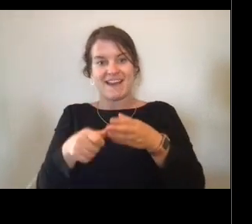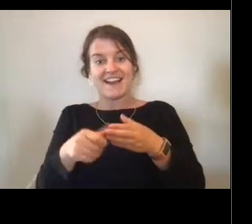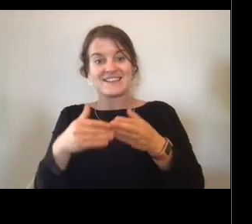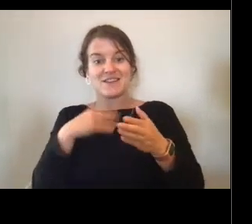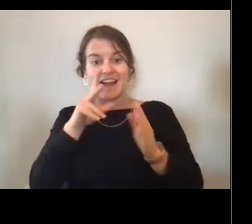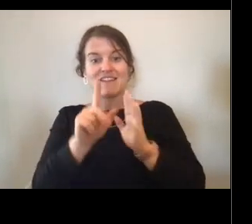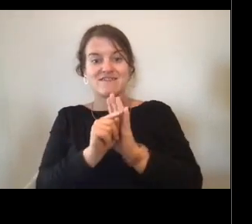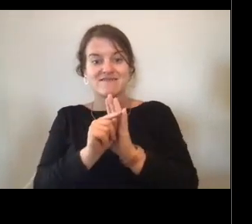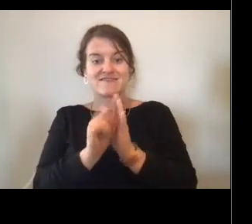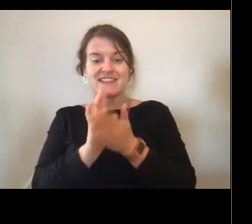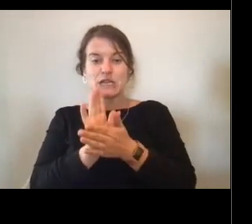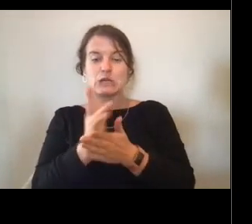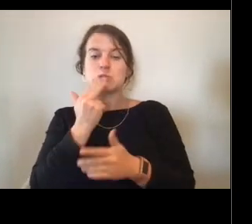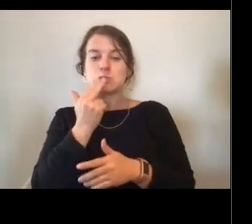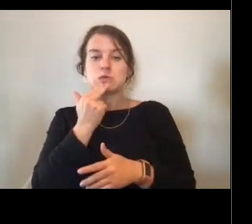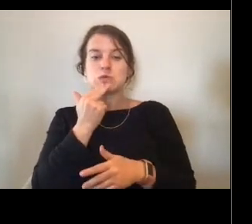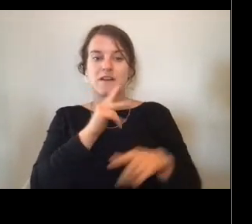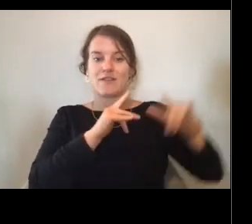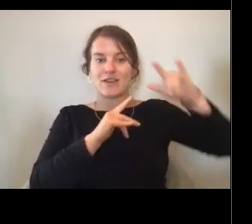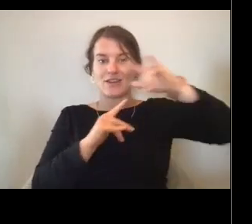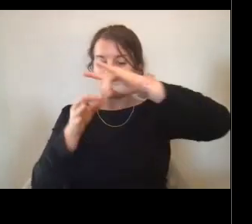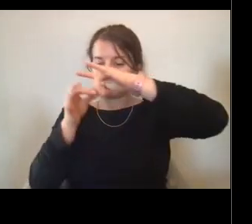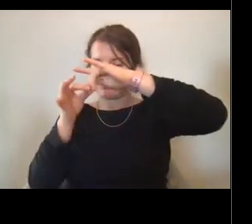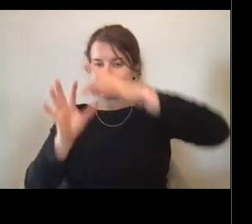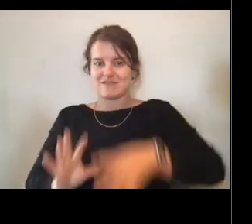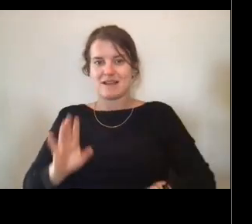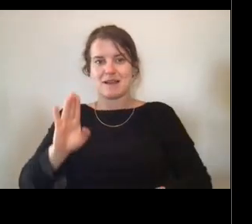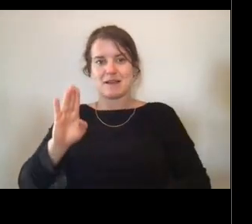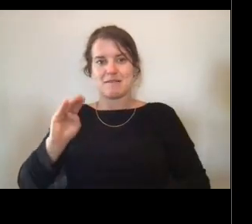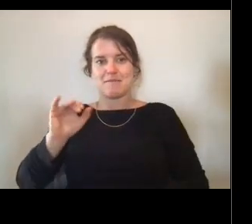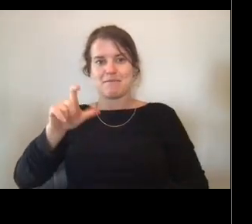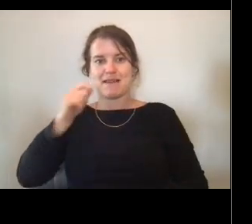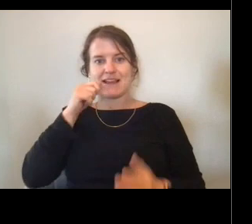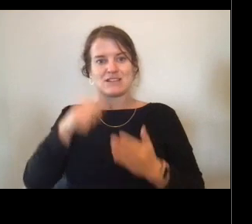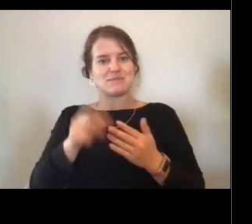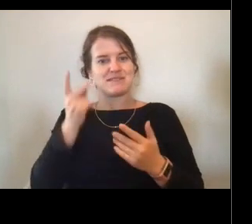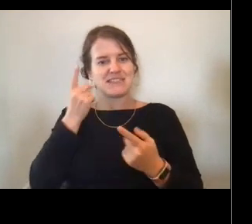plane dropping off our mail. I'm going to see if I can play that for you real quick.